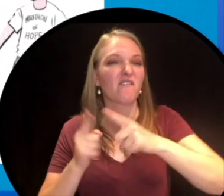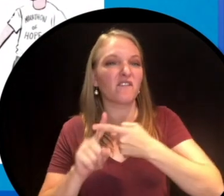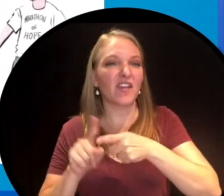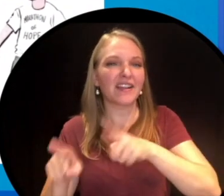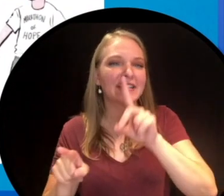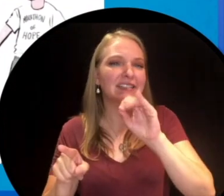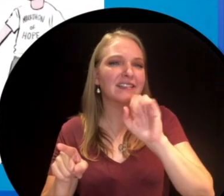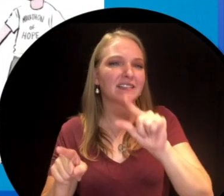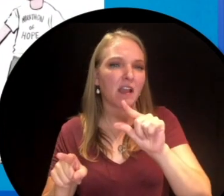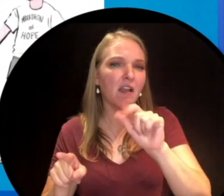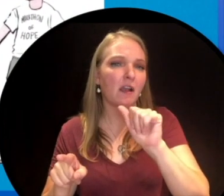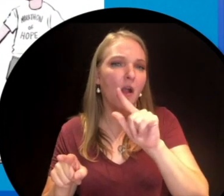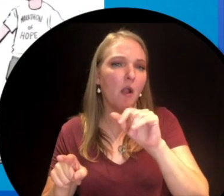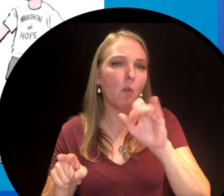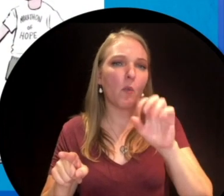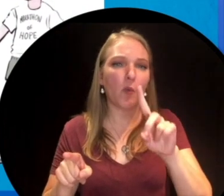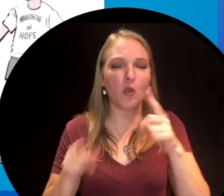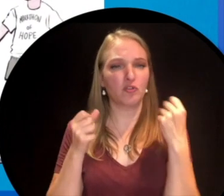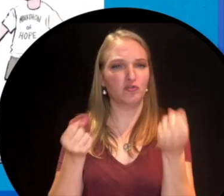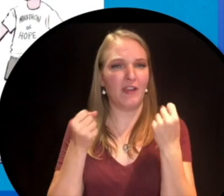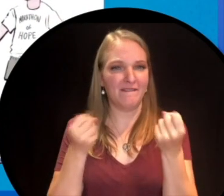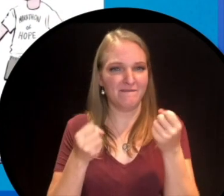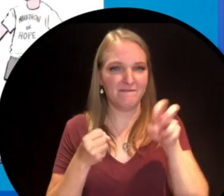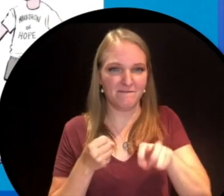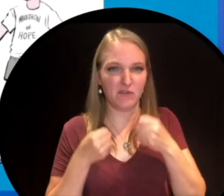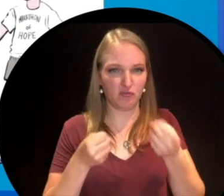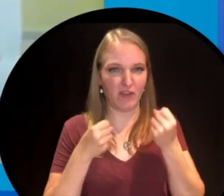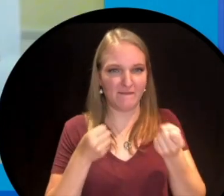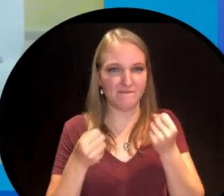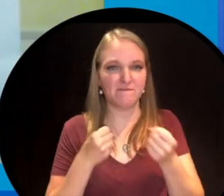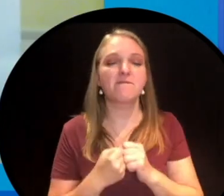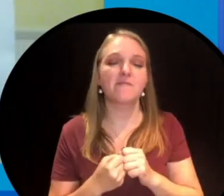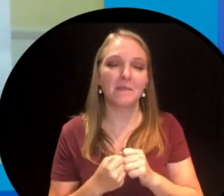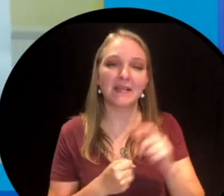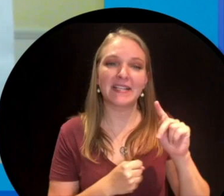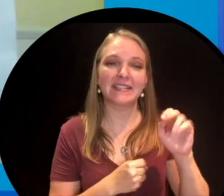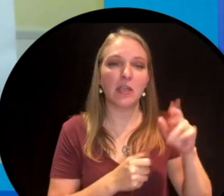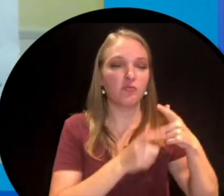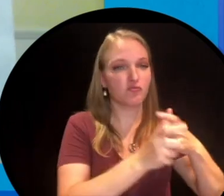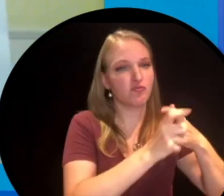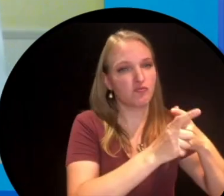Terry's friend Doug Alward who drove the van. This was fantastic for Terry and Doug. Terry could have